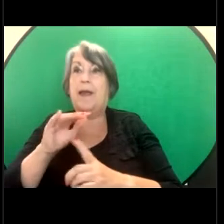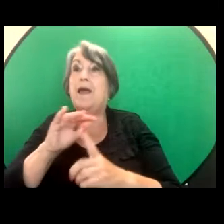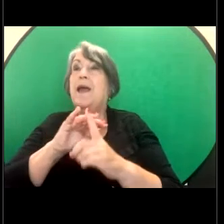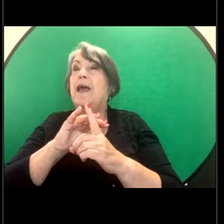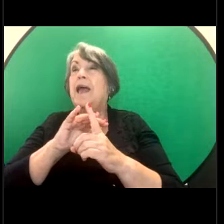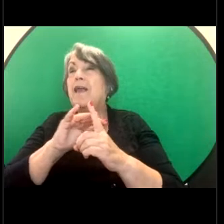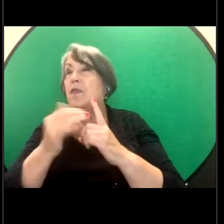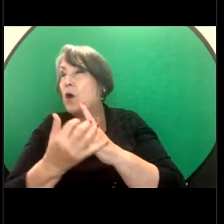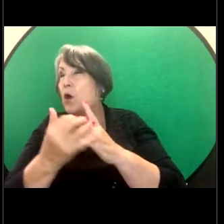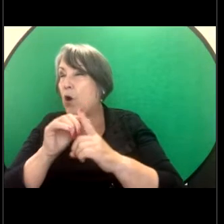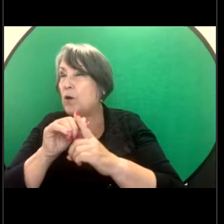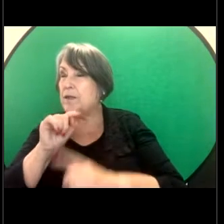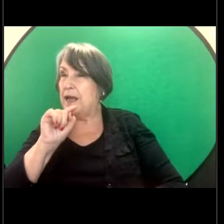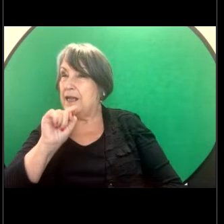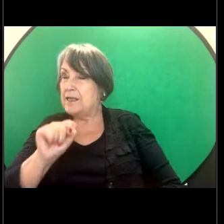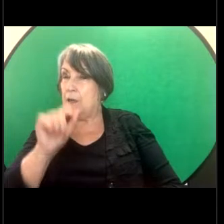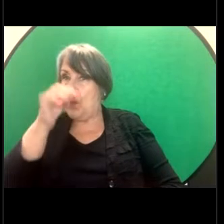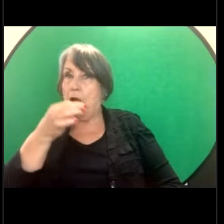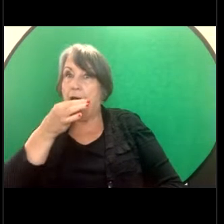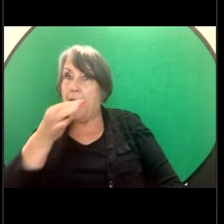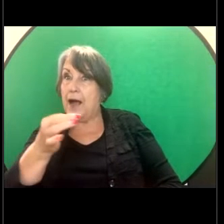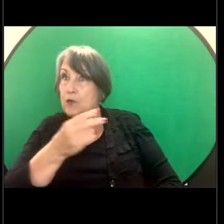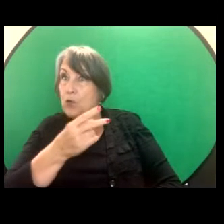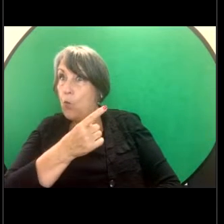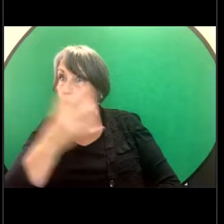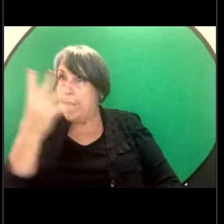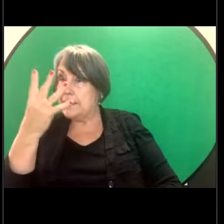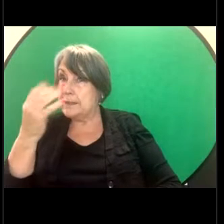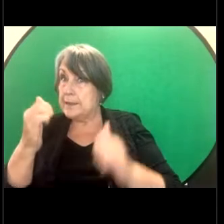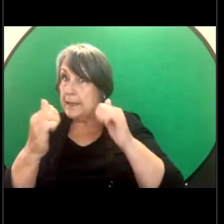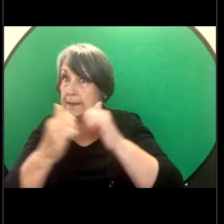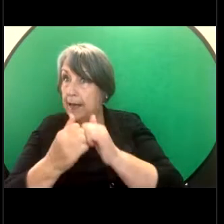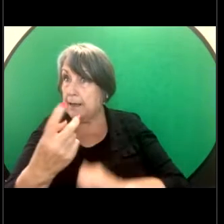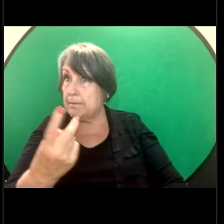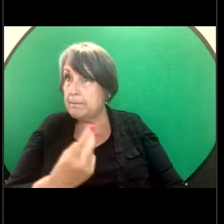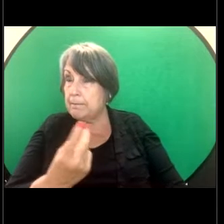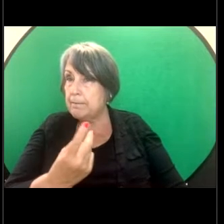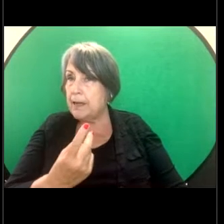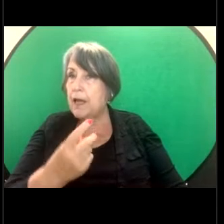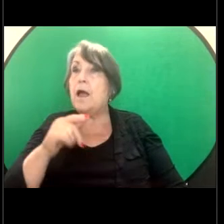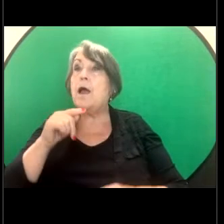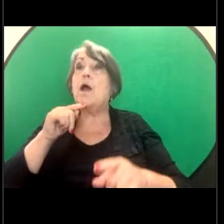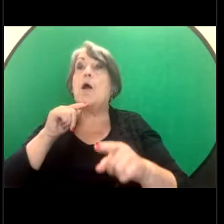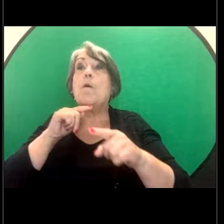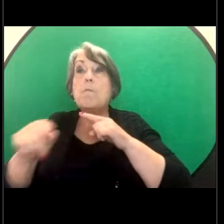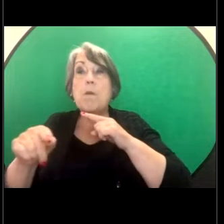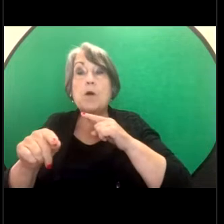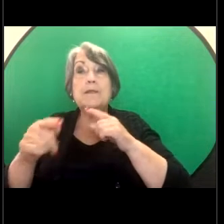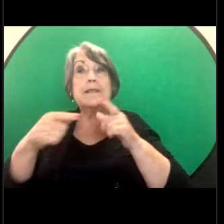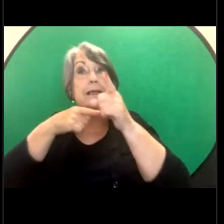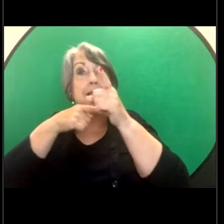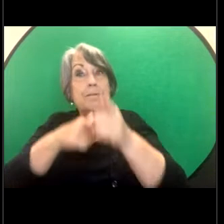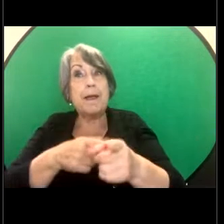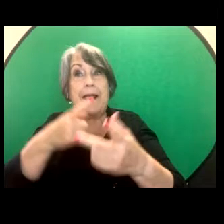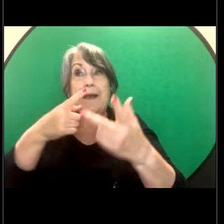being asked once on a date, usually - you know, depending on whether anything else was said,